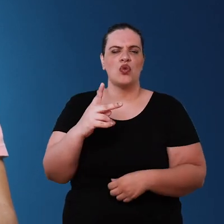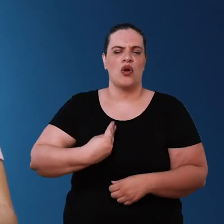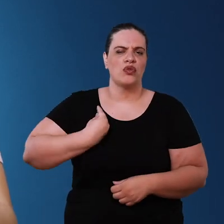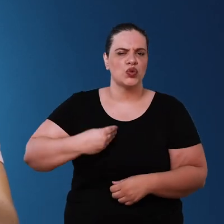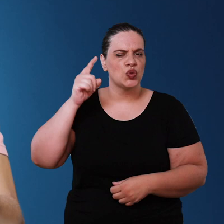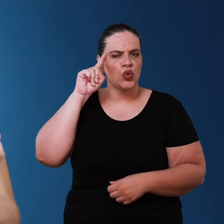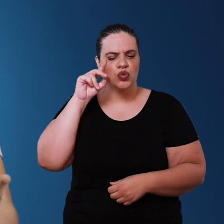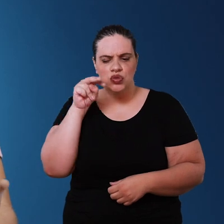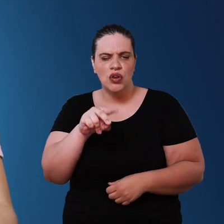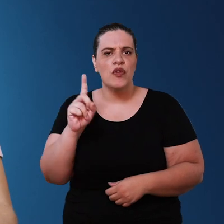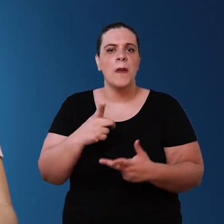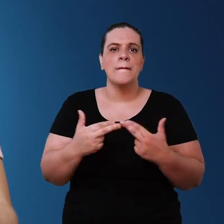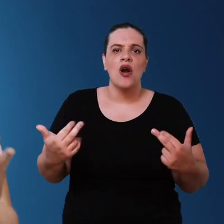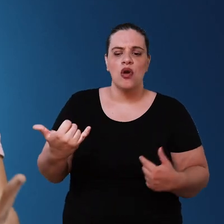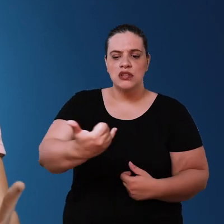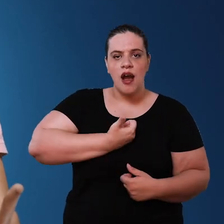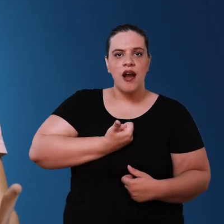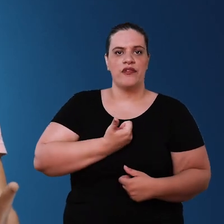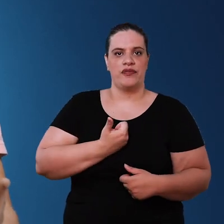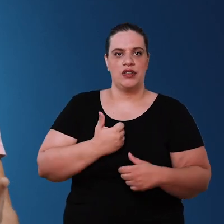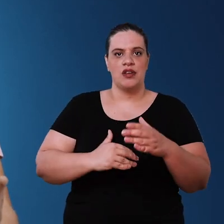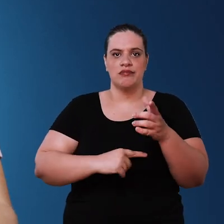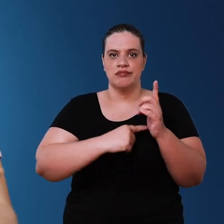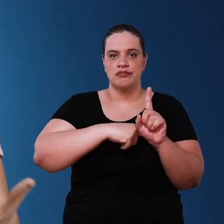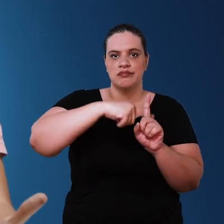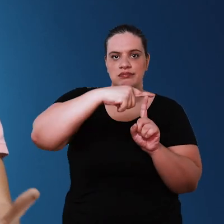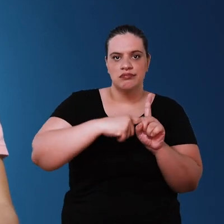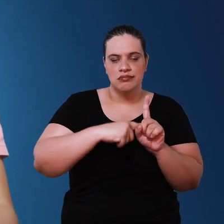a daily basis to have some positives that show you the water level it can be